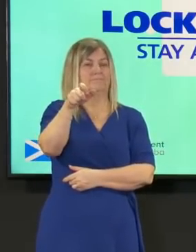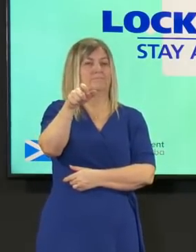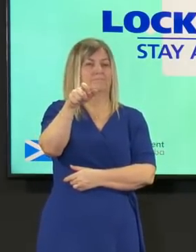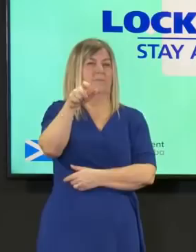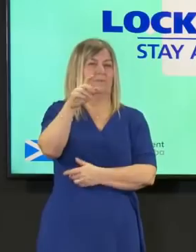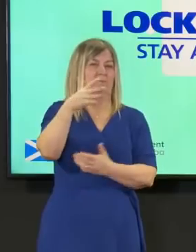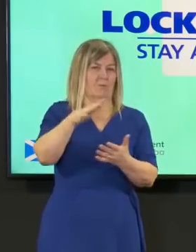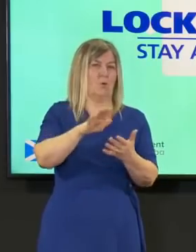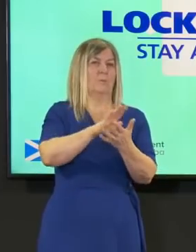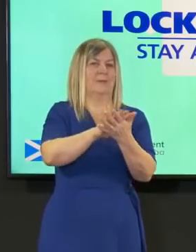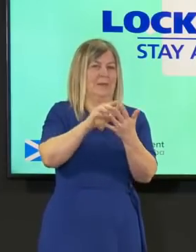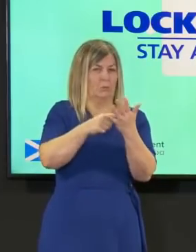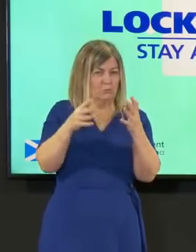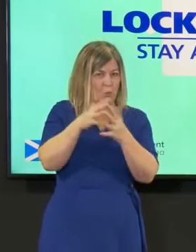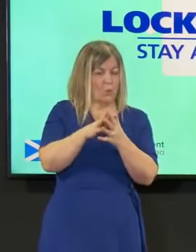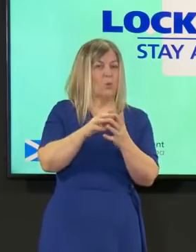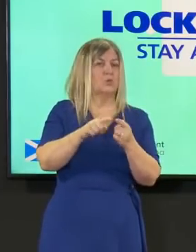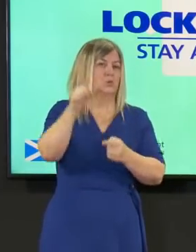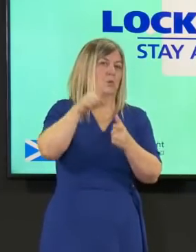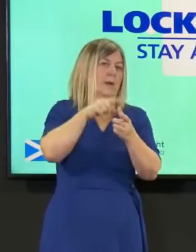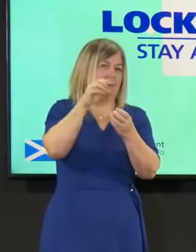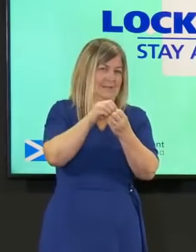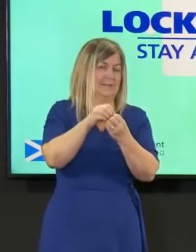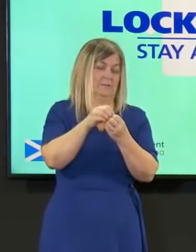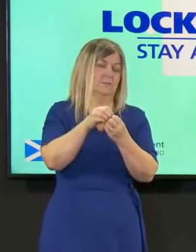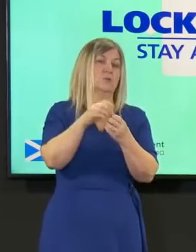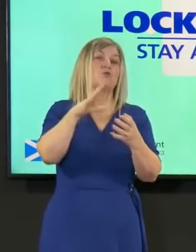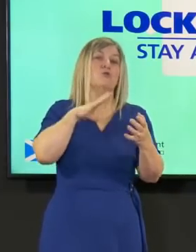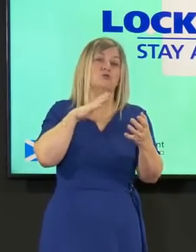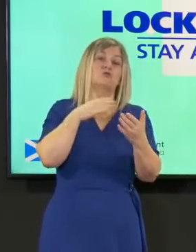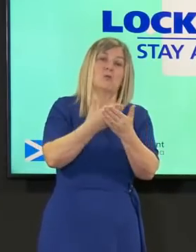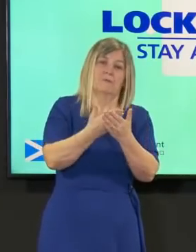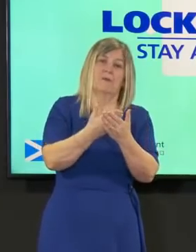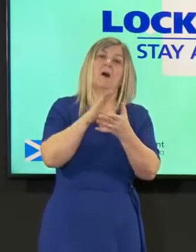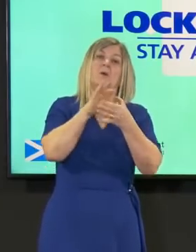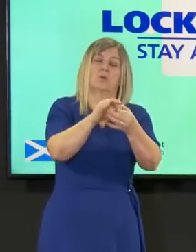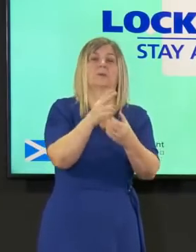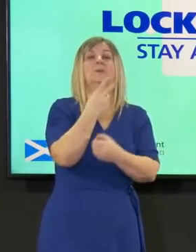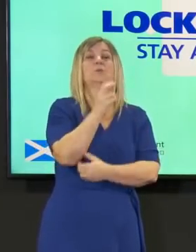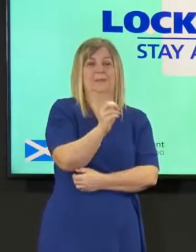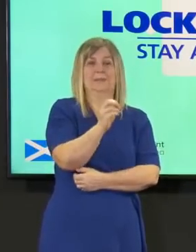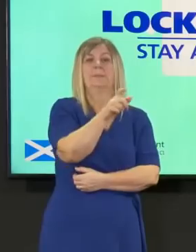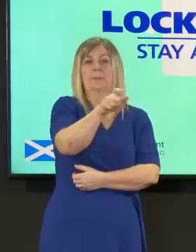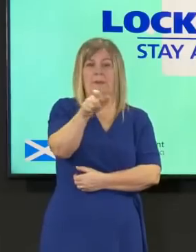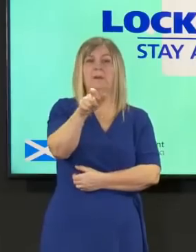work still to do there and that work is underway as i speak they will all be contacted